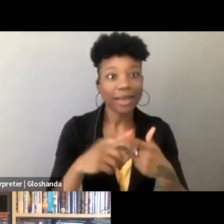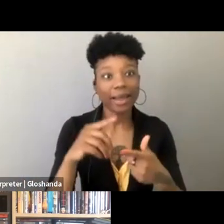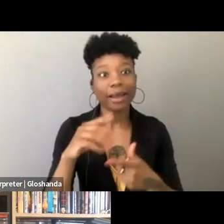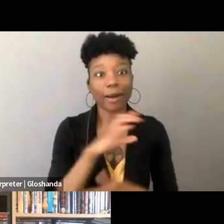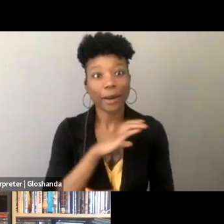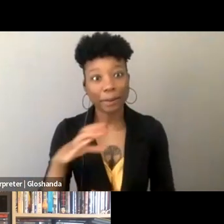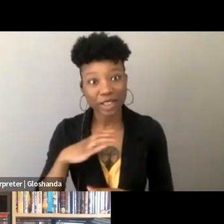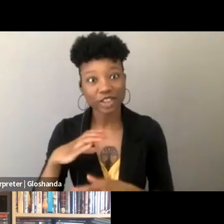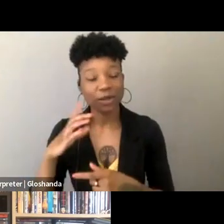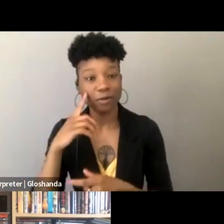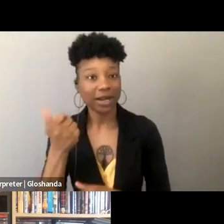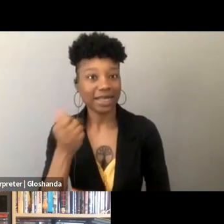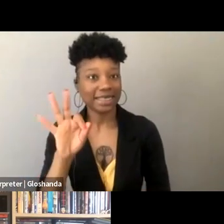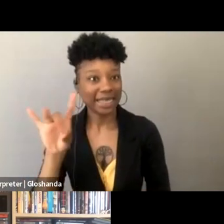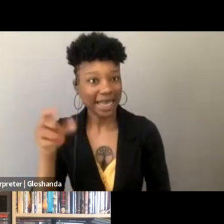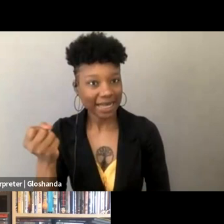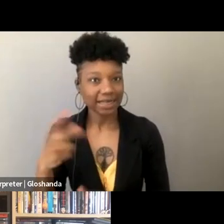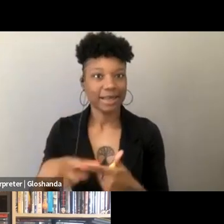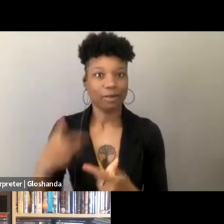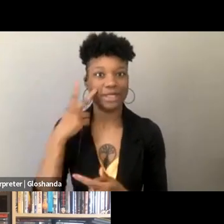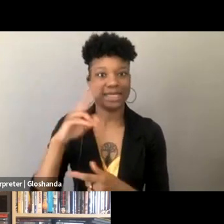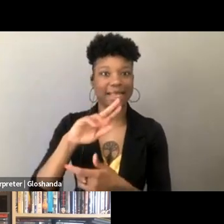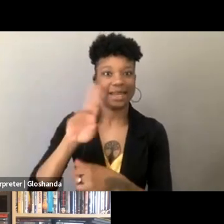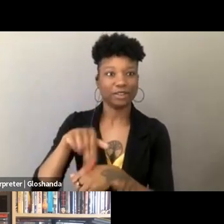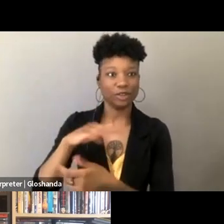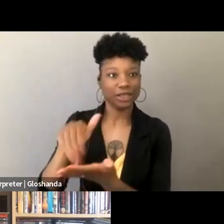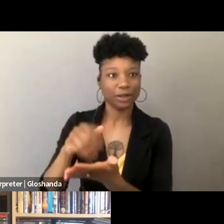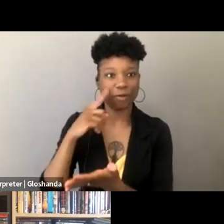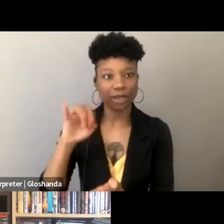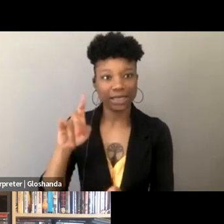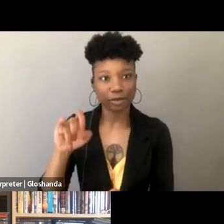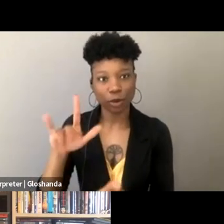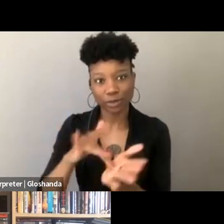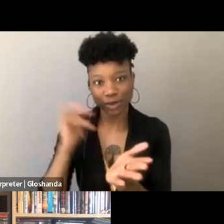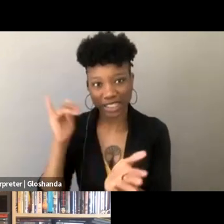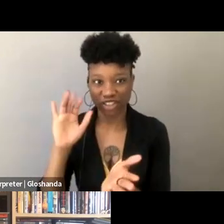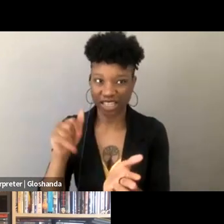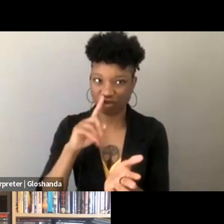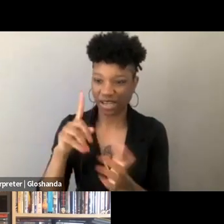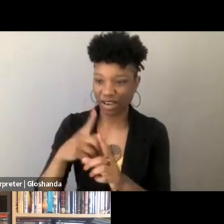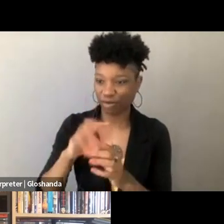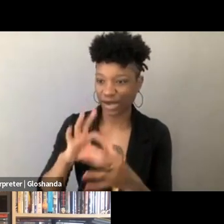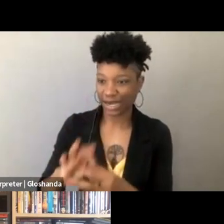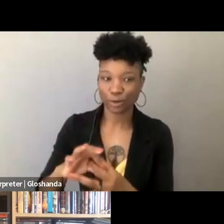the National Center on Sexual Exploitation, which is a mutation of morality and media, which partly, you know, again,